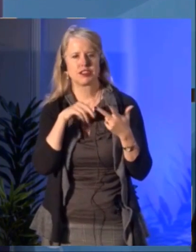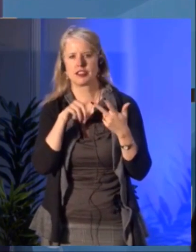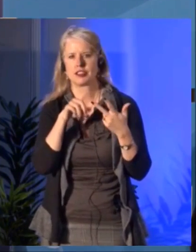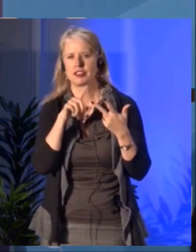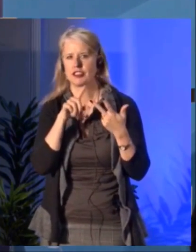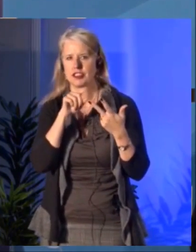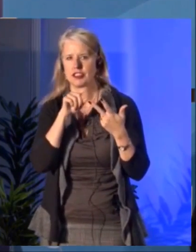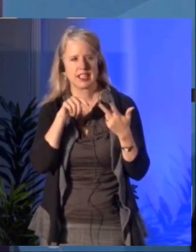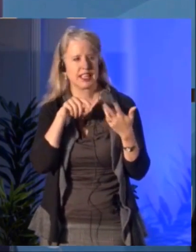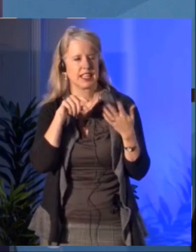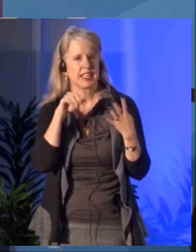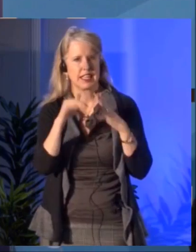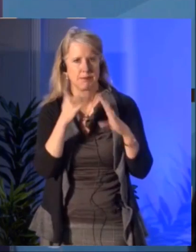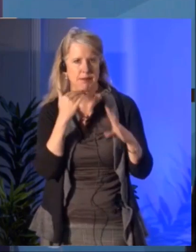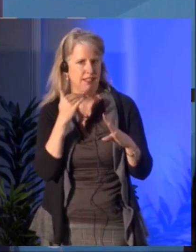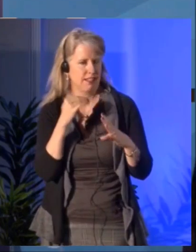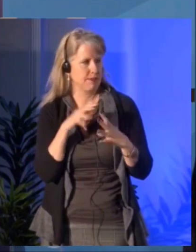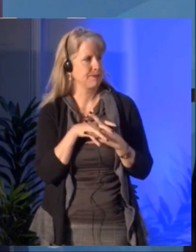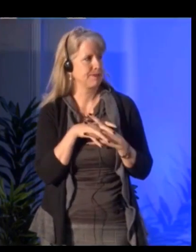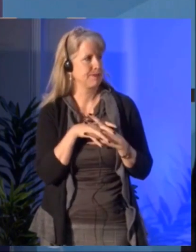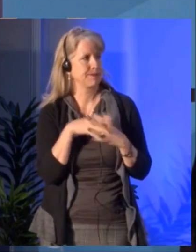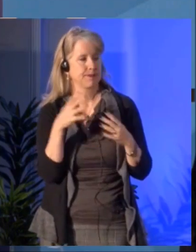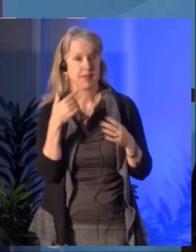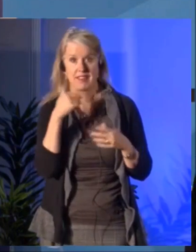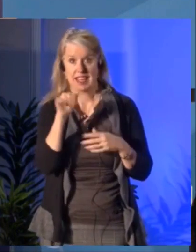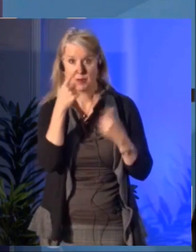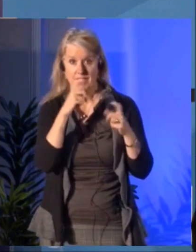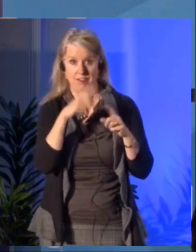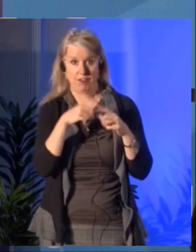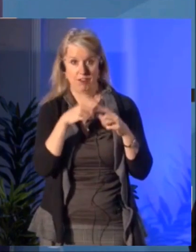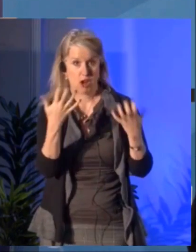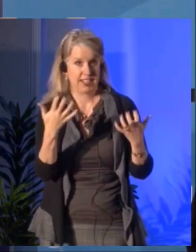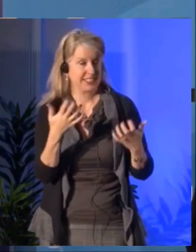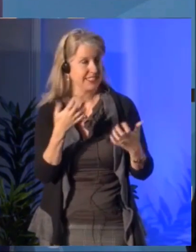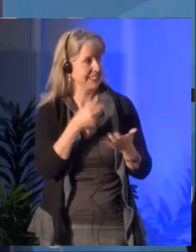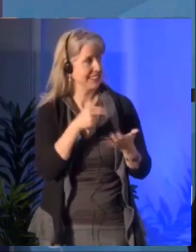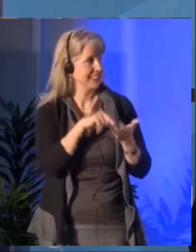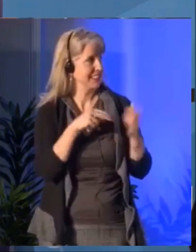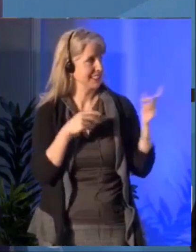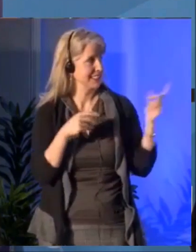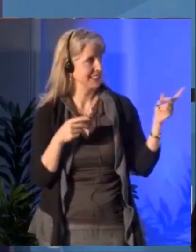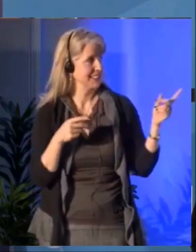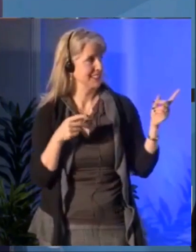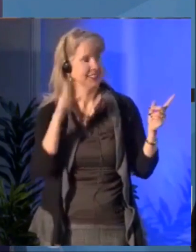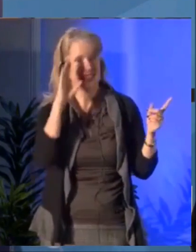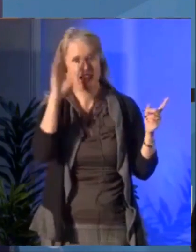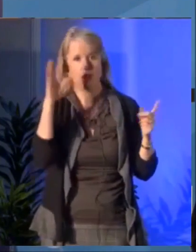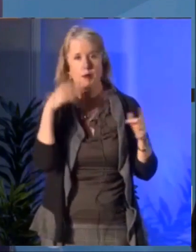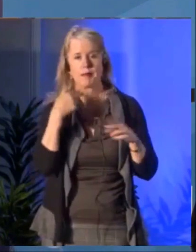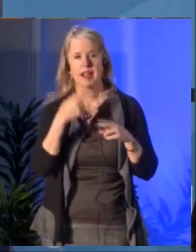Tammy Scott: So please come up to one of the mics so that everyone who's following us on the live webcast can hear your question.